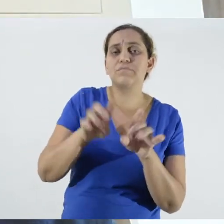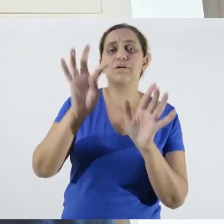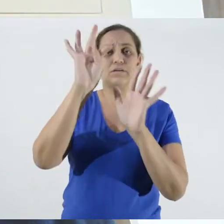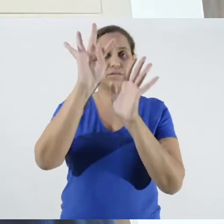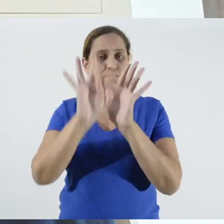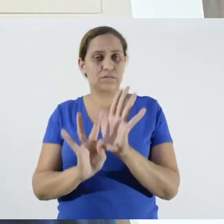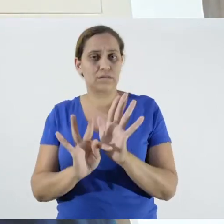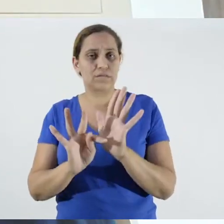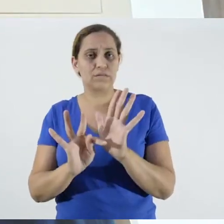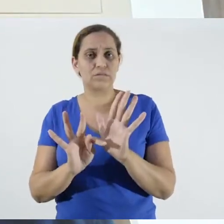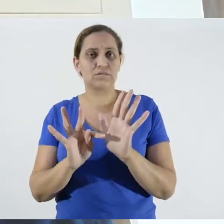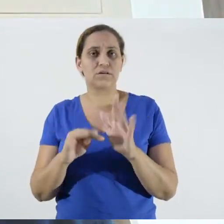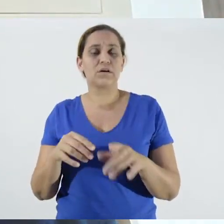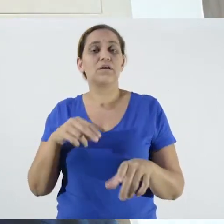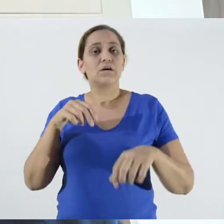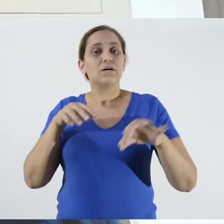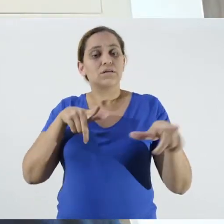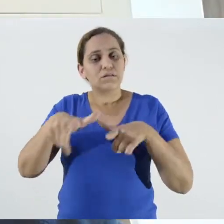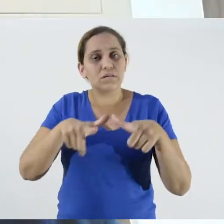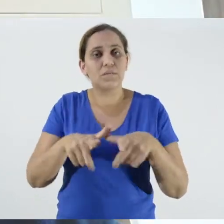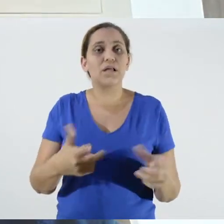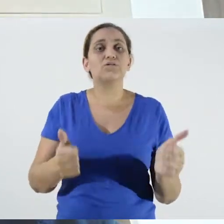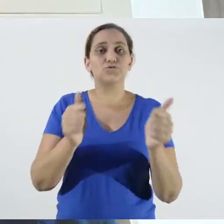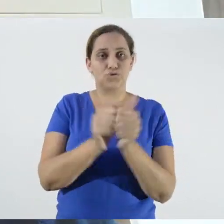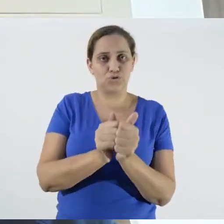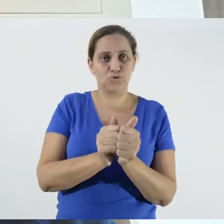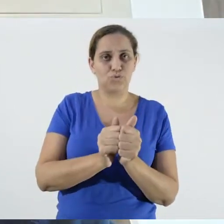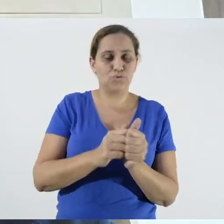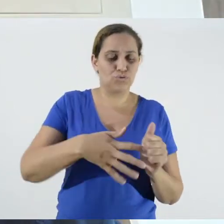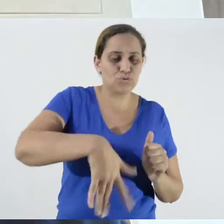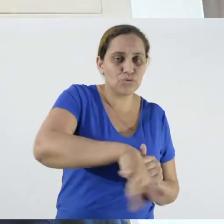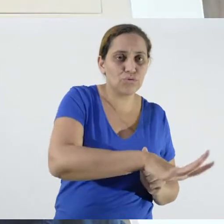with rural producers and WhatsApp groups. However, it is important